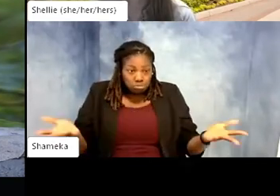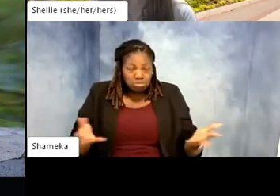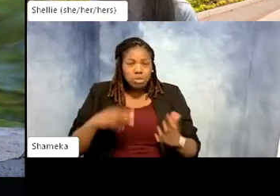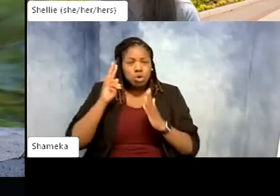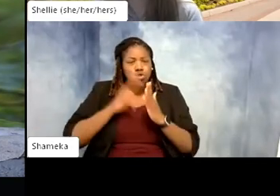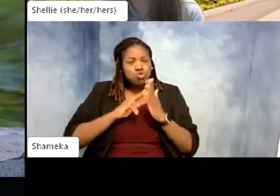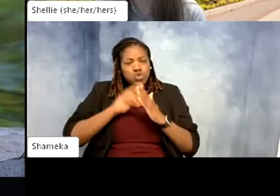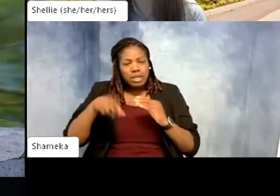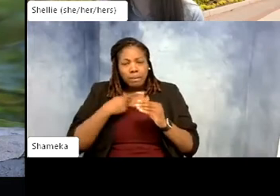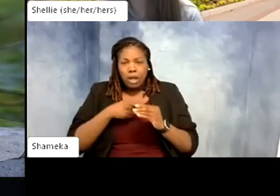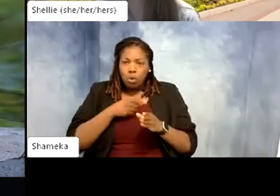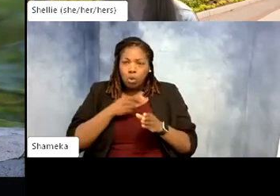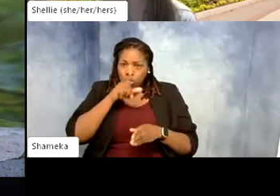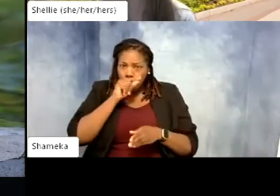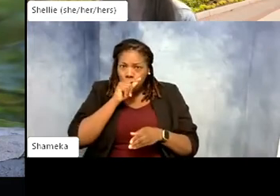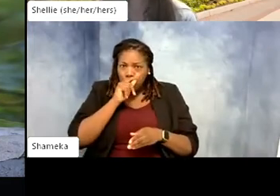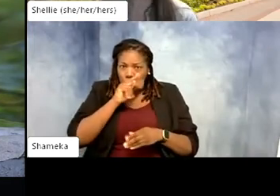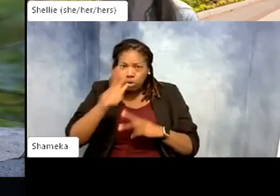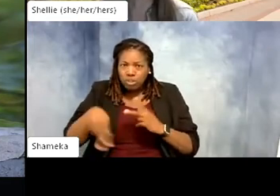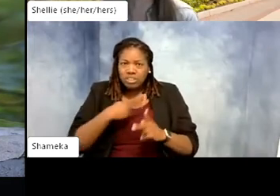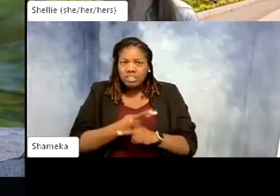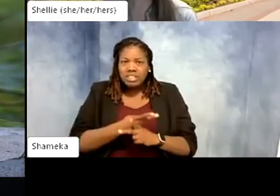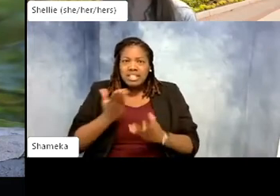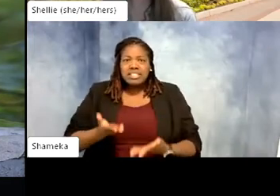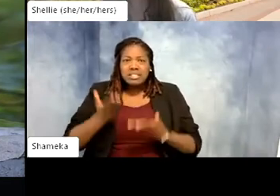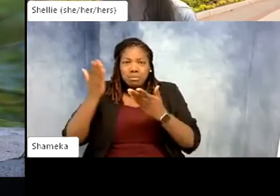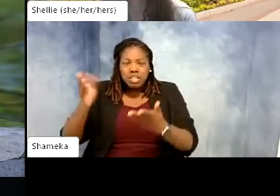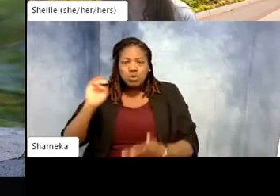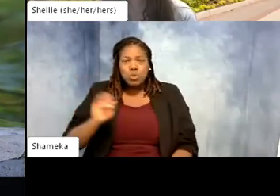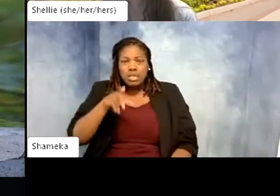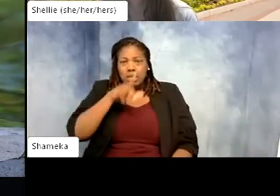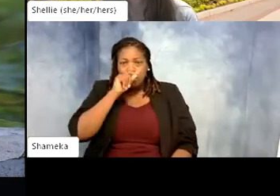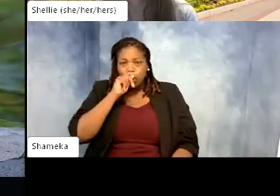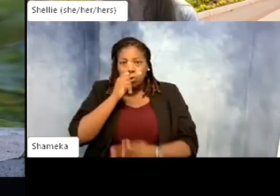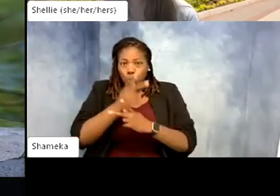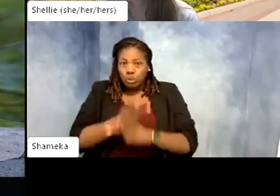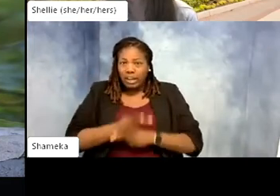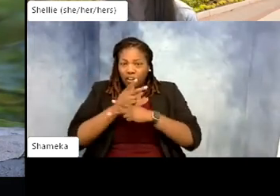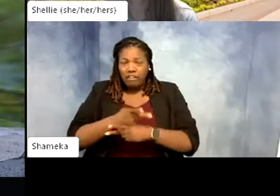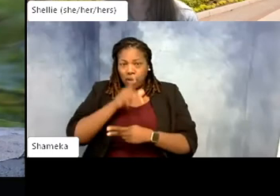submitting your bird findings to eBird, or caring for pet birds. Second, which of the following